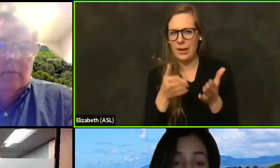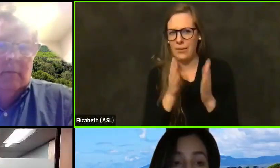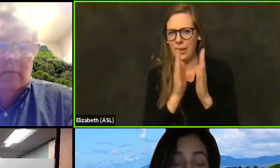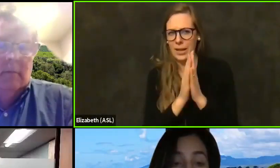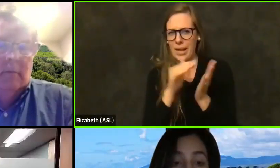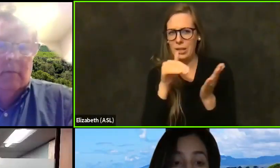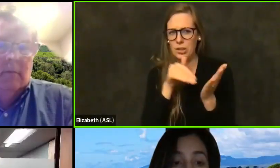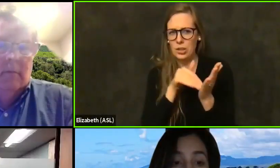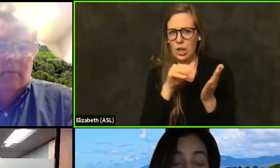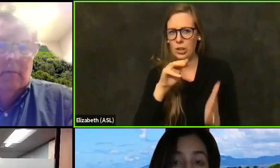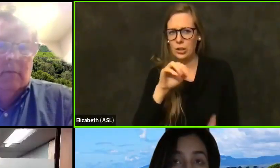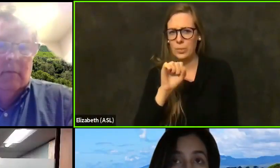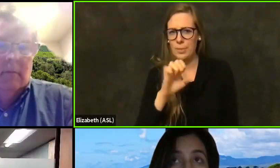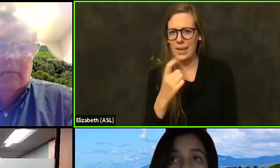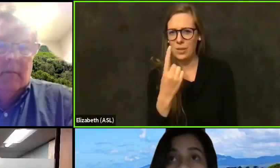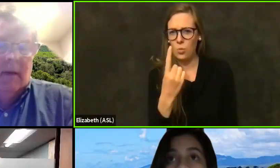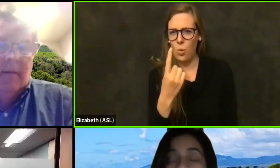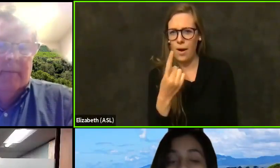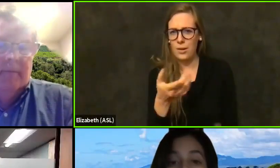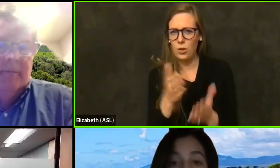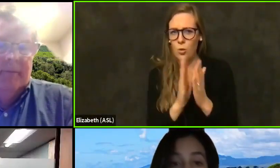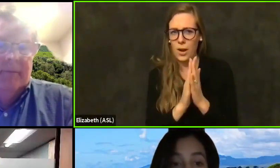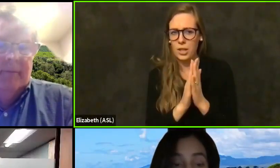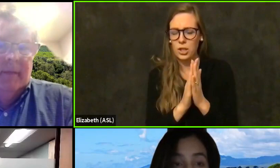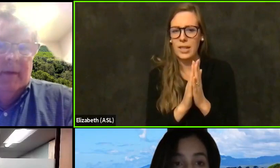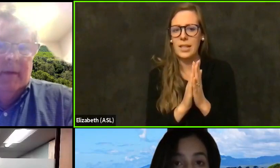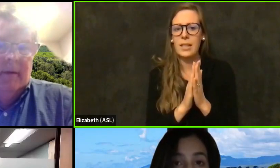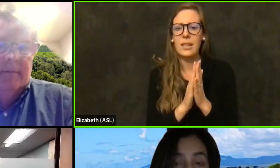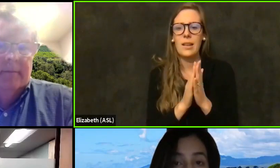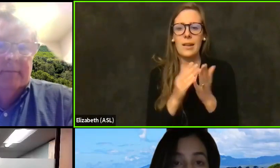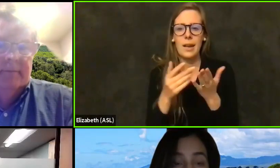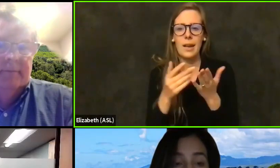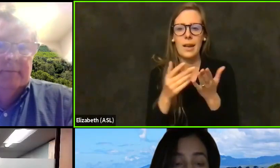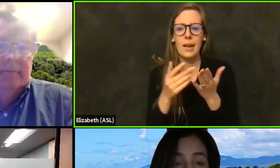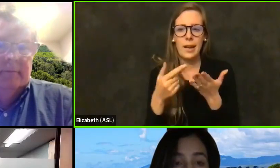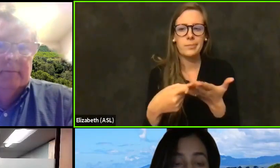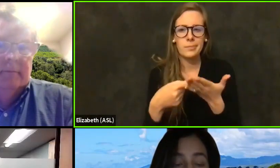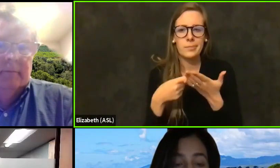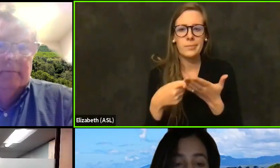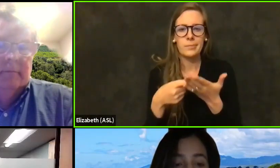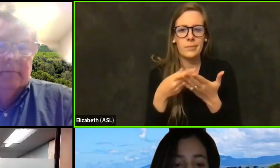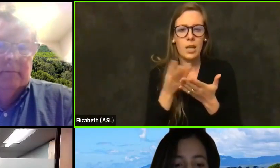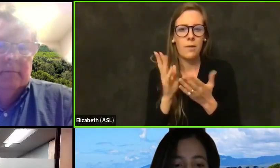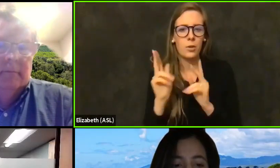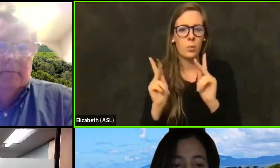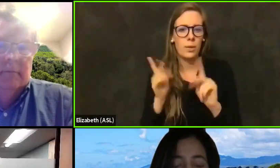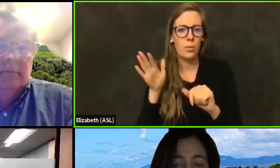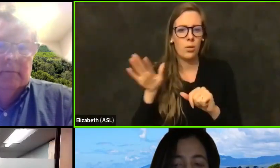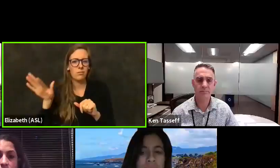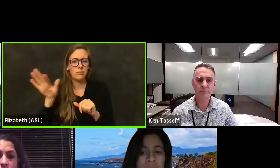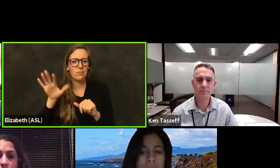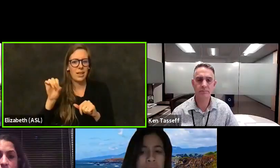one question, I've corresponded with a couple others at the county about